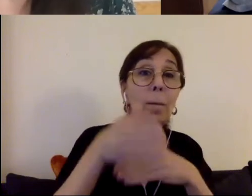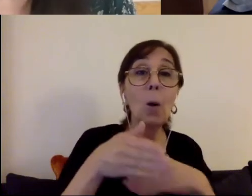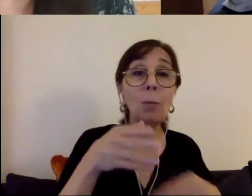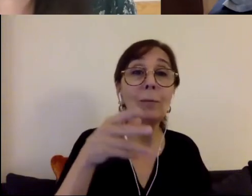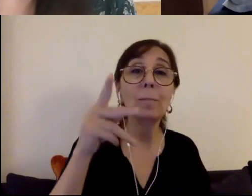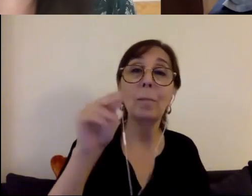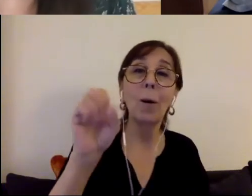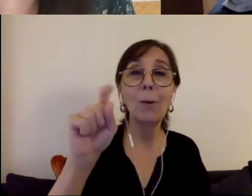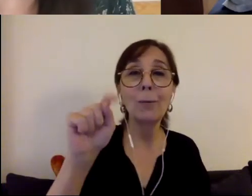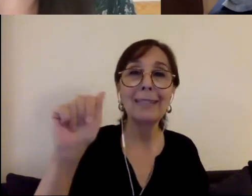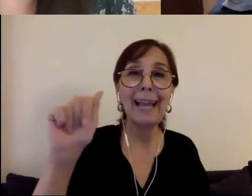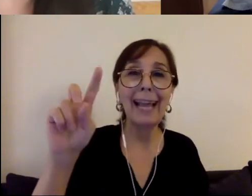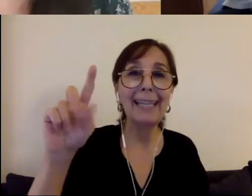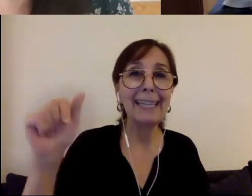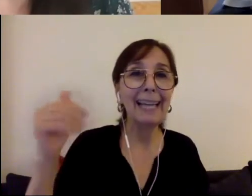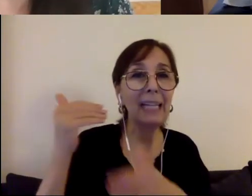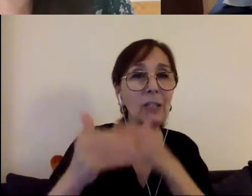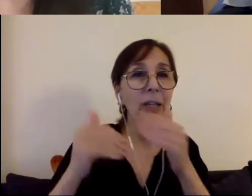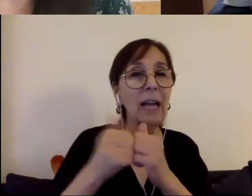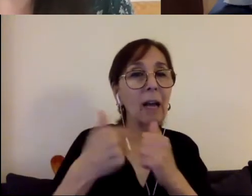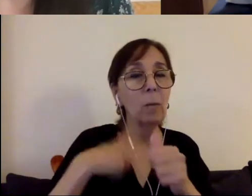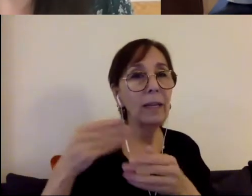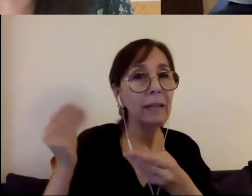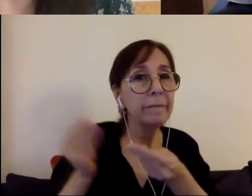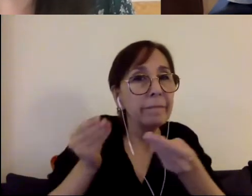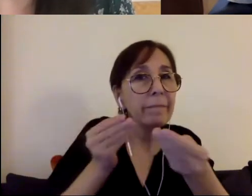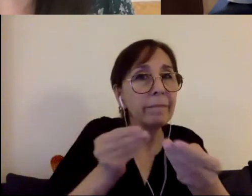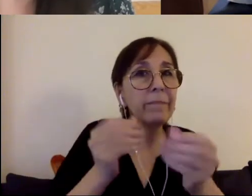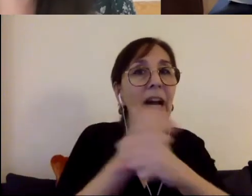can continue this fight for disability justice in the future.